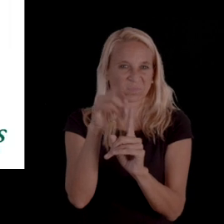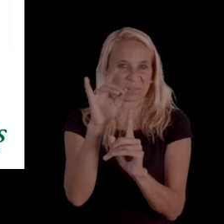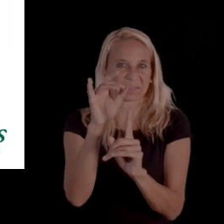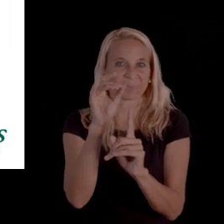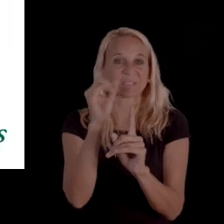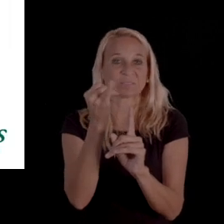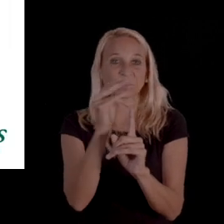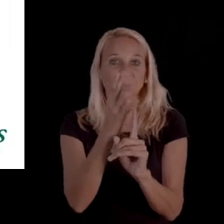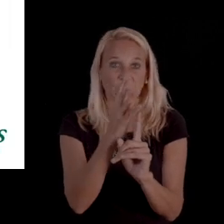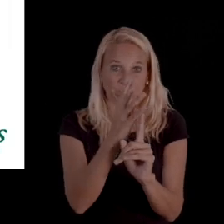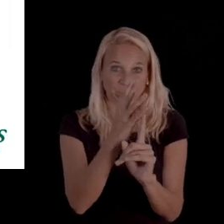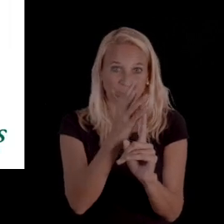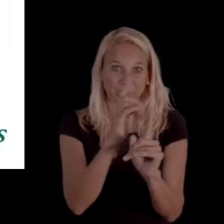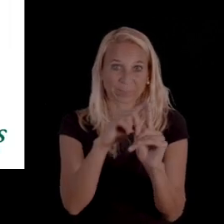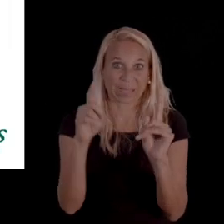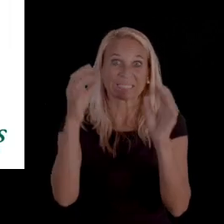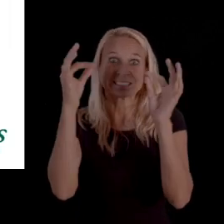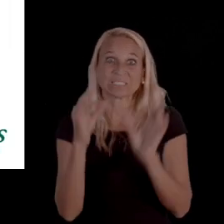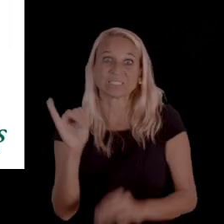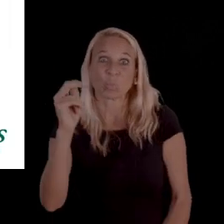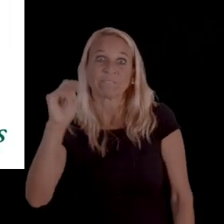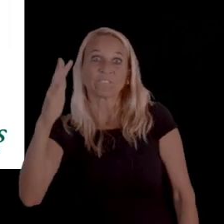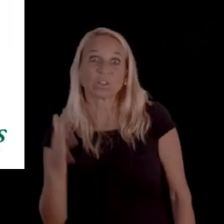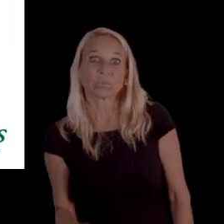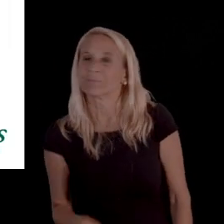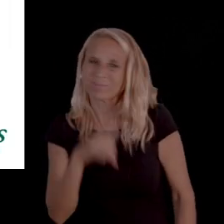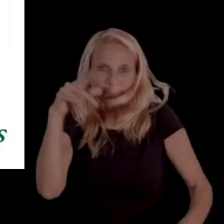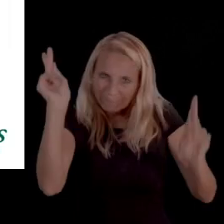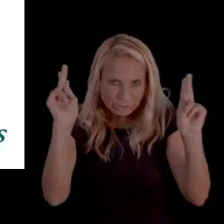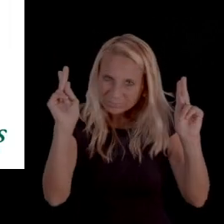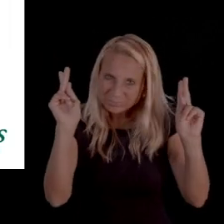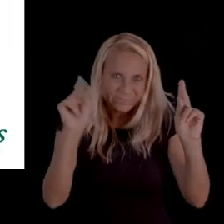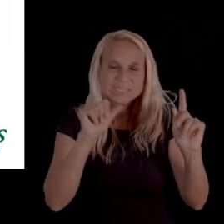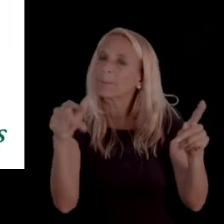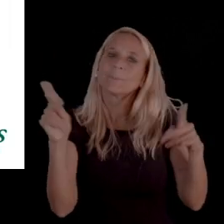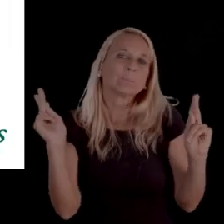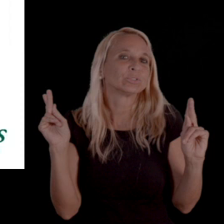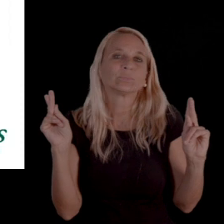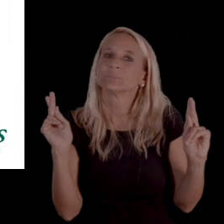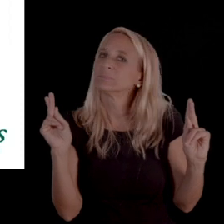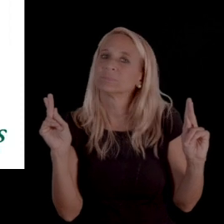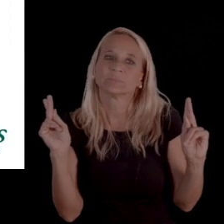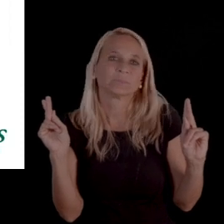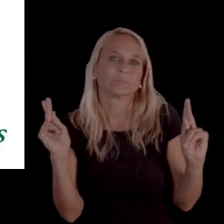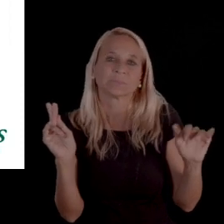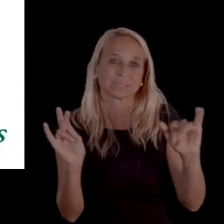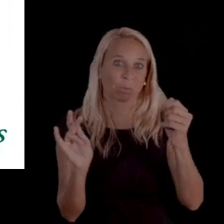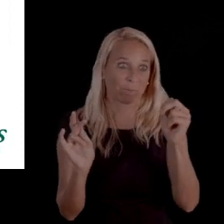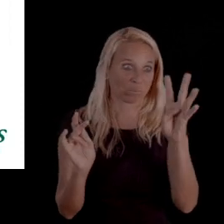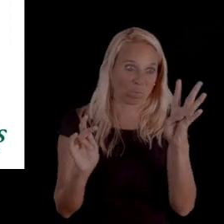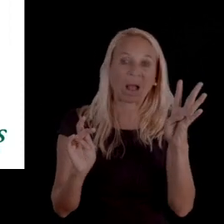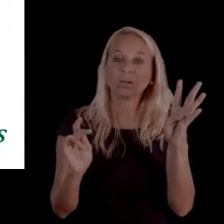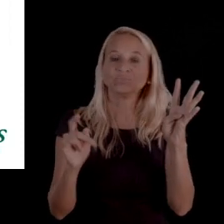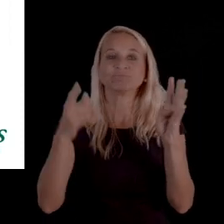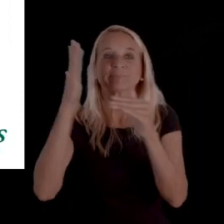and it says that the date of the decision is effective is January 5th because that would be unlawful.